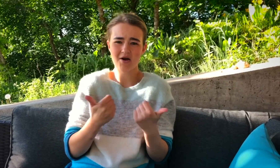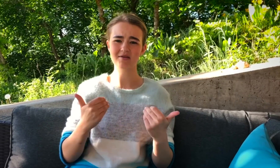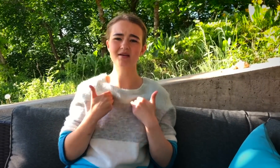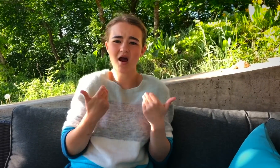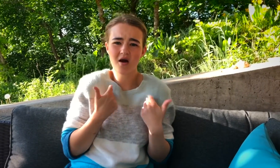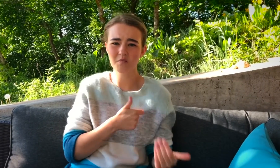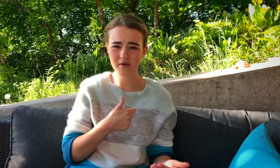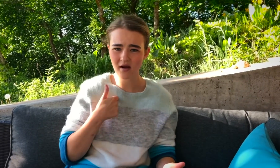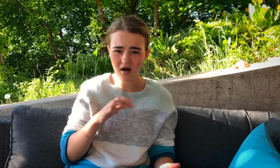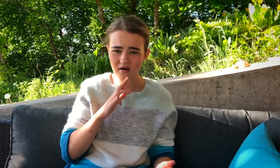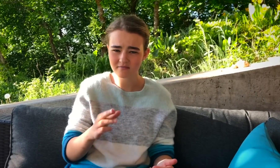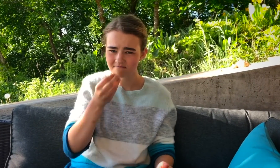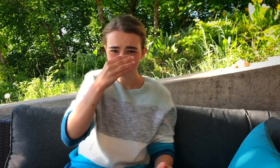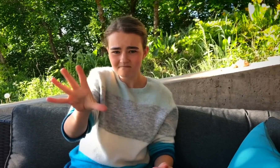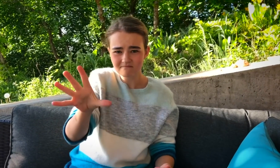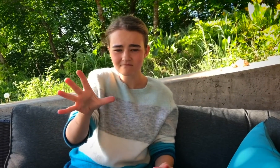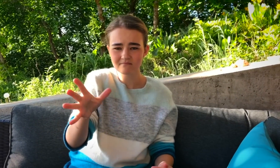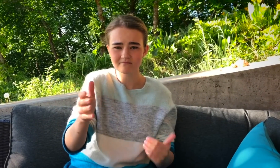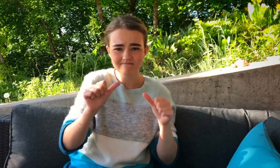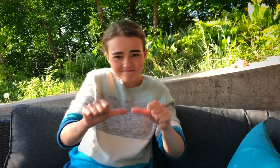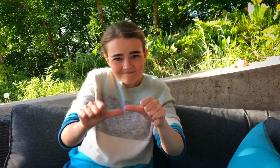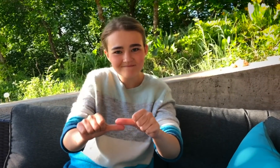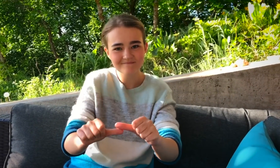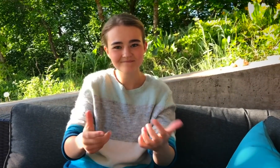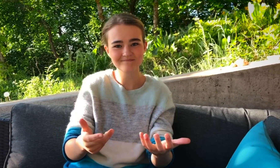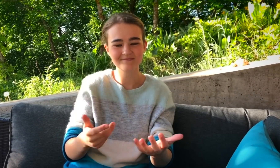IT DOESN'T MATTER HOW YOUNG WE ARE.